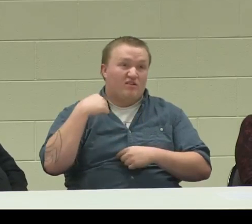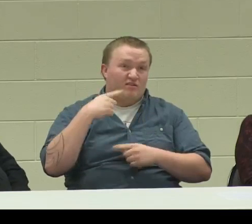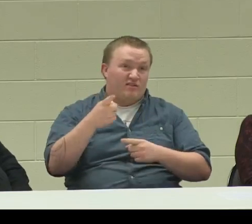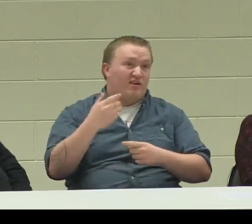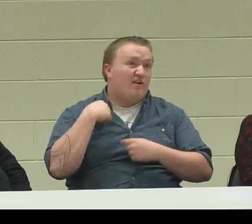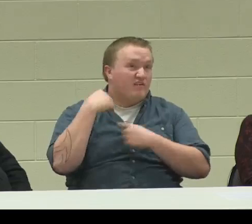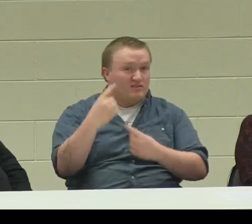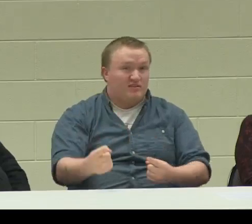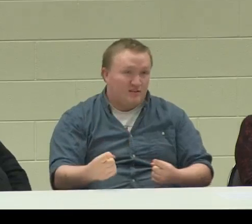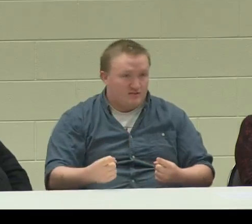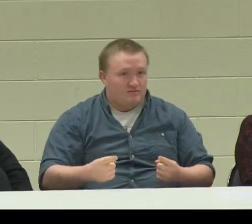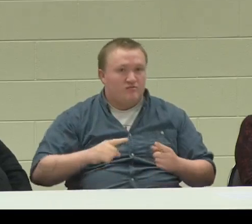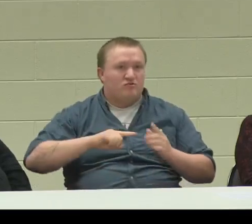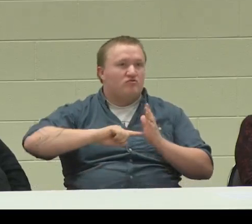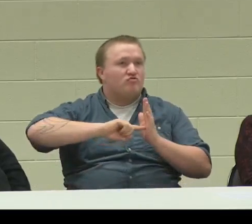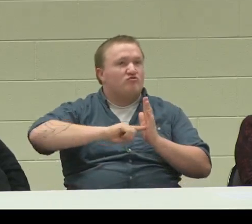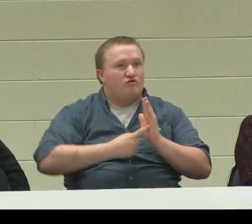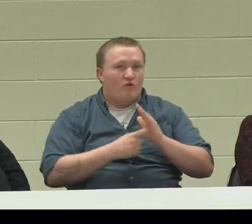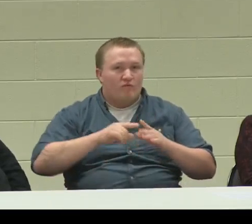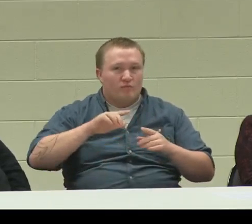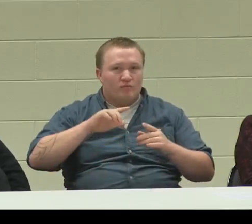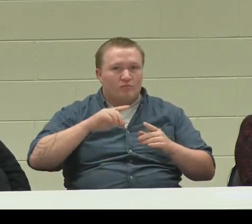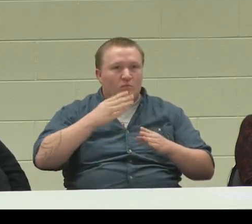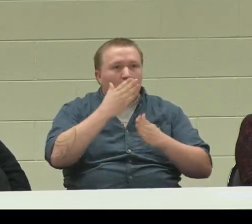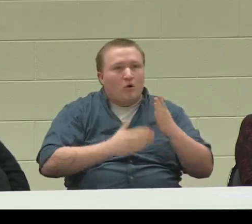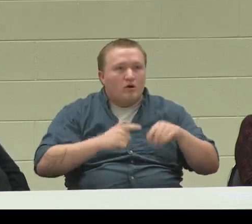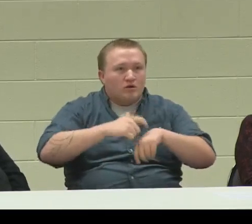and then I've been working there ever since.